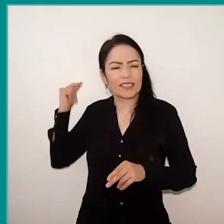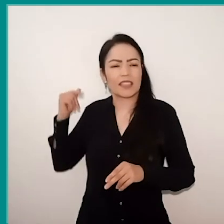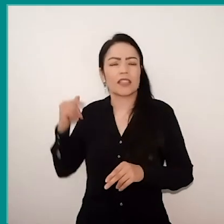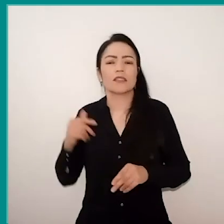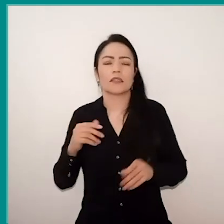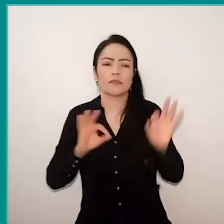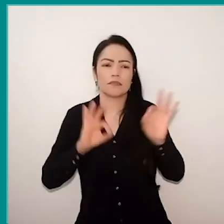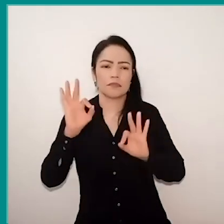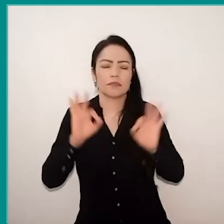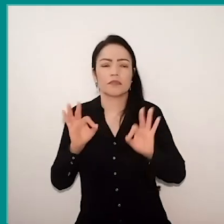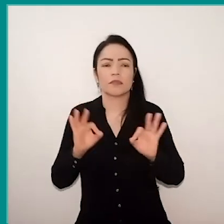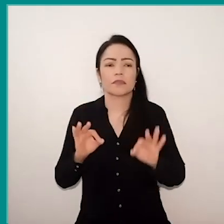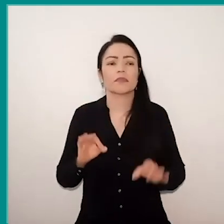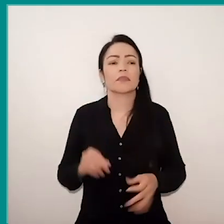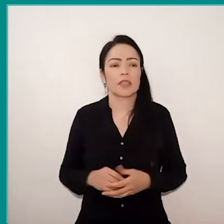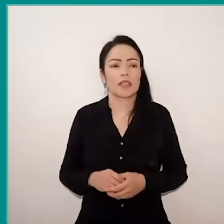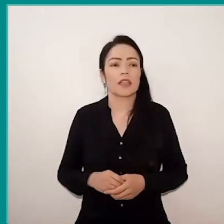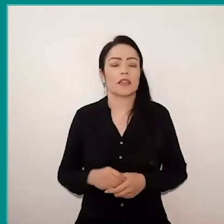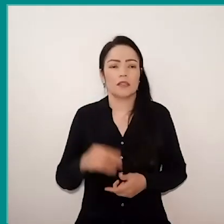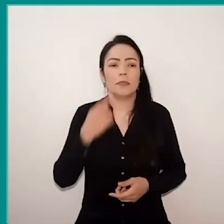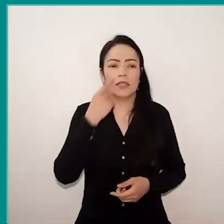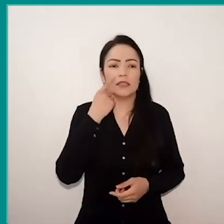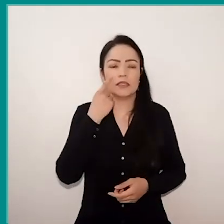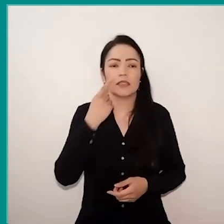I don't know what to call it, but that the prisoners do inside the jail